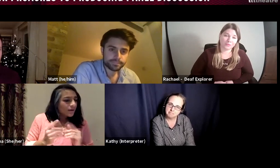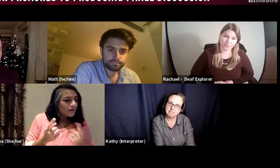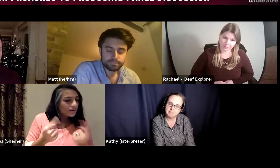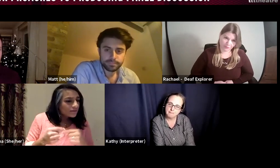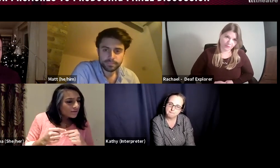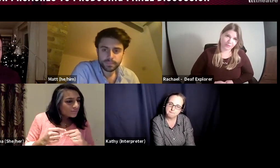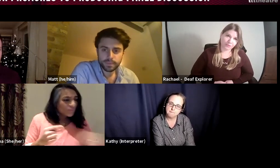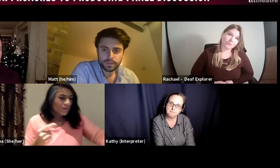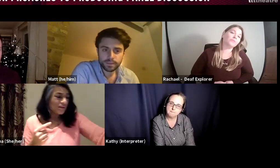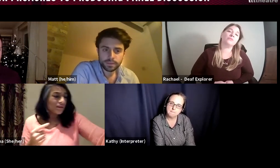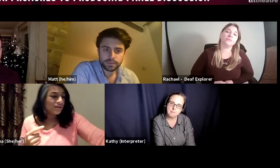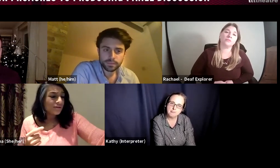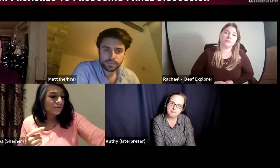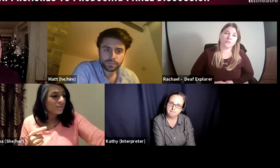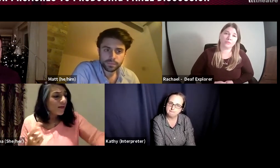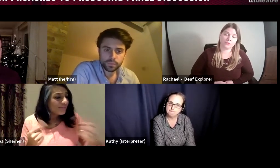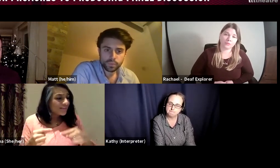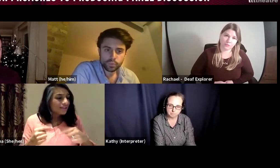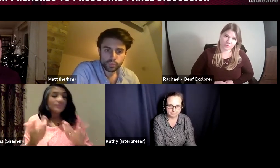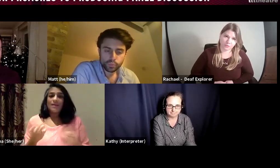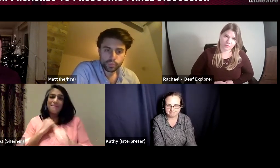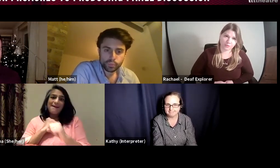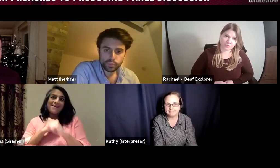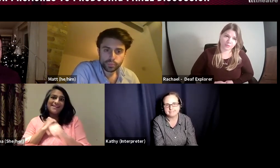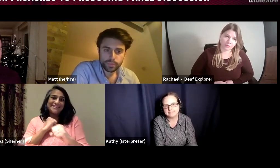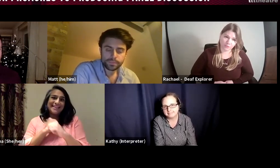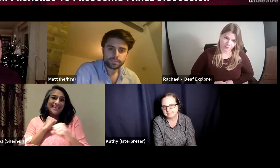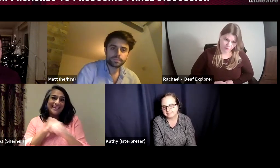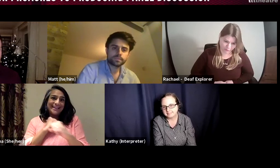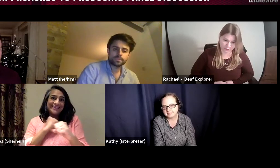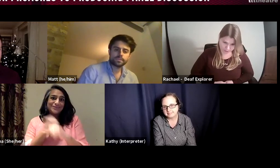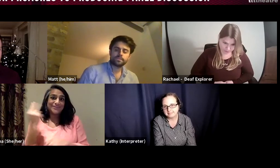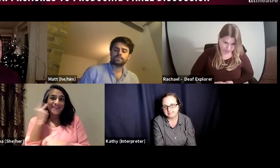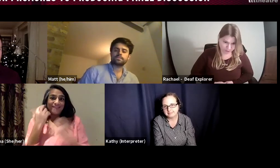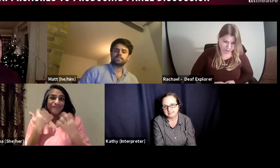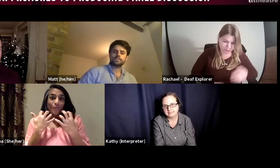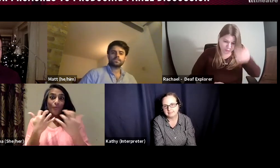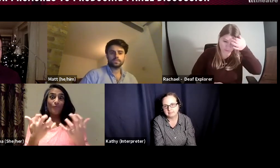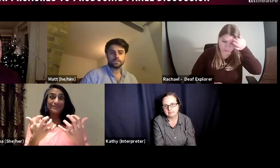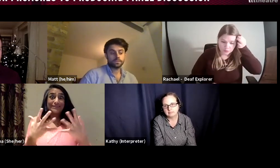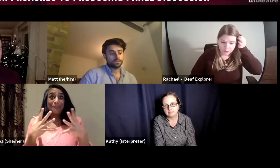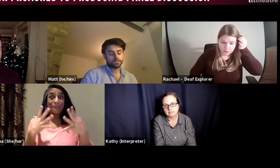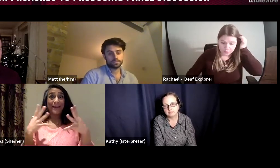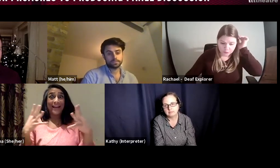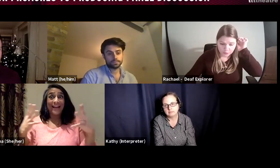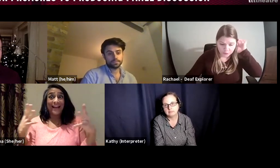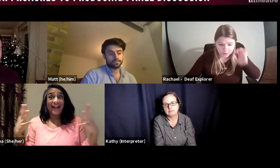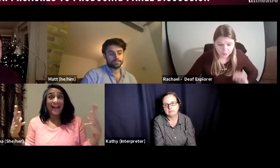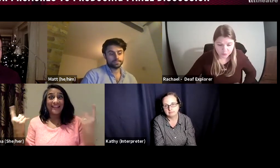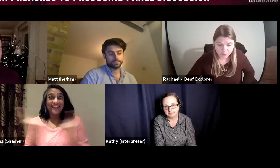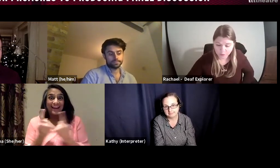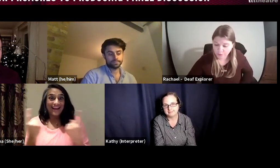the producer can influence. So just some other things, marketing, marketing to deaf audiences.